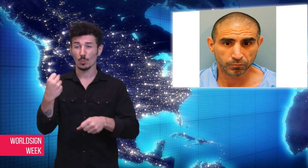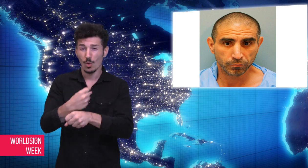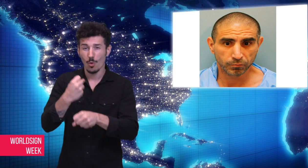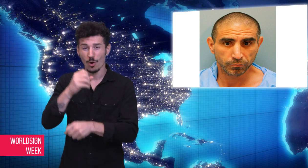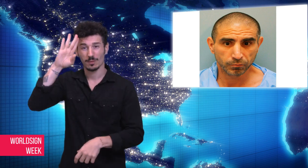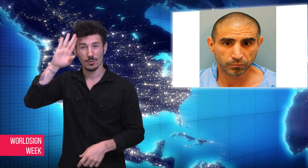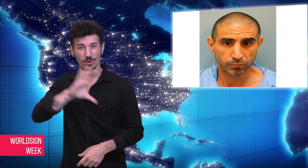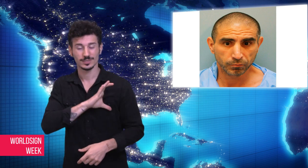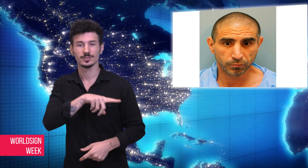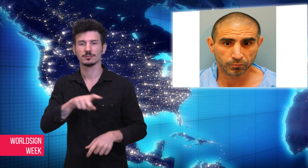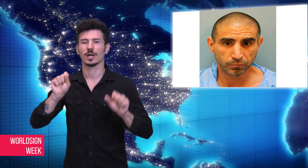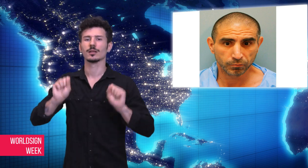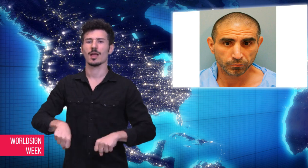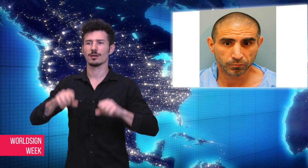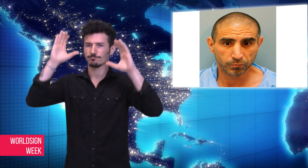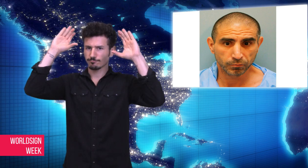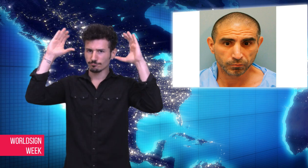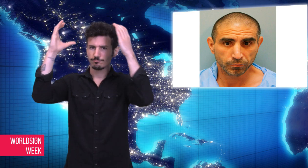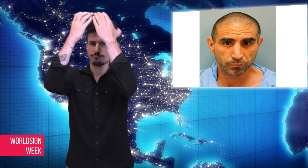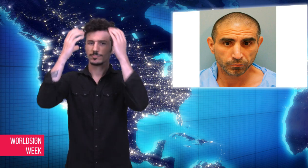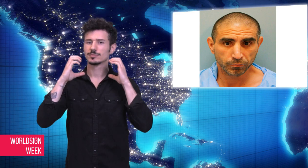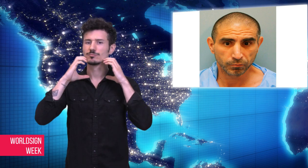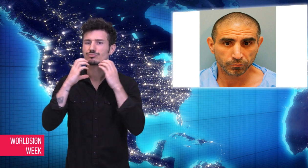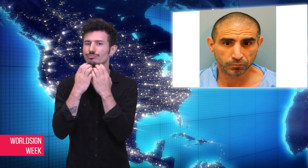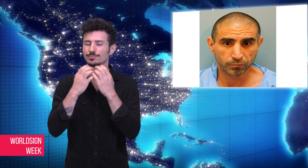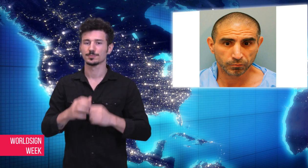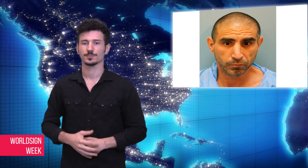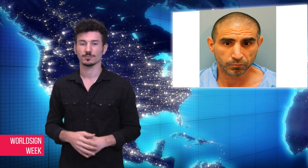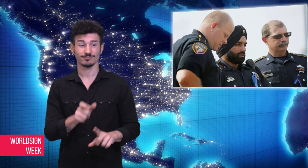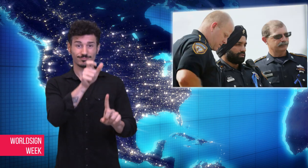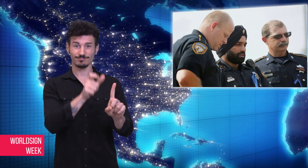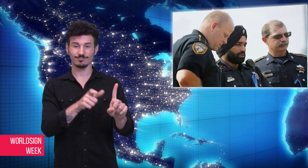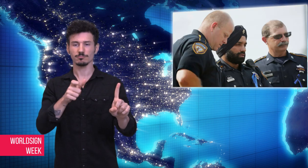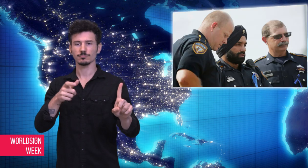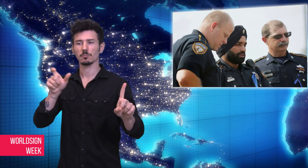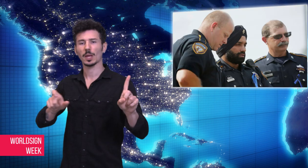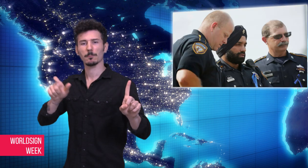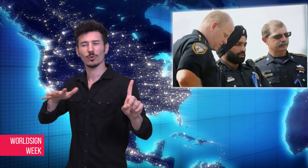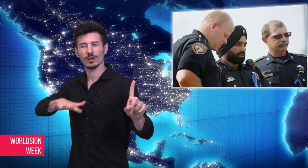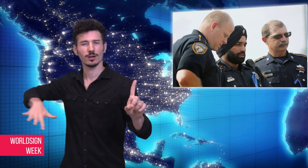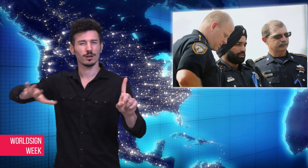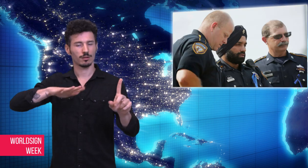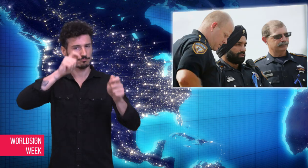He was a respected officer and he inspired others by